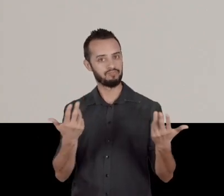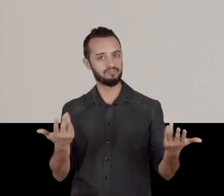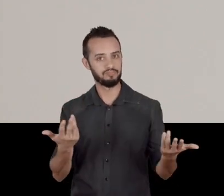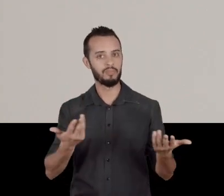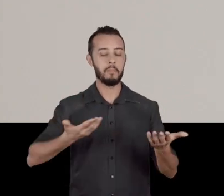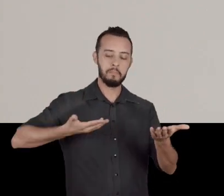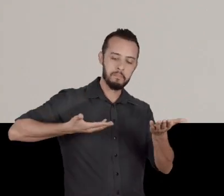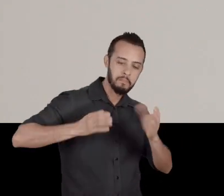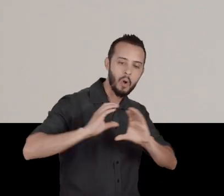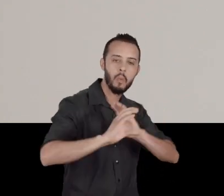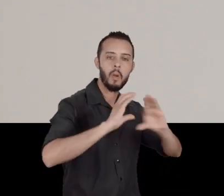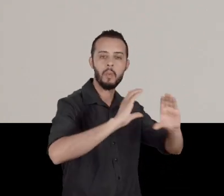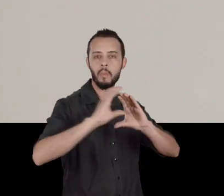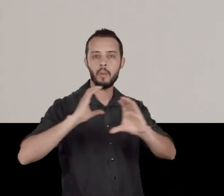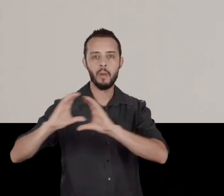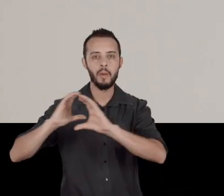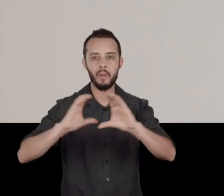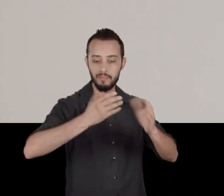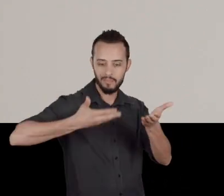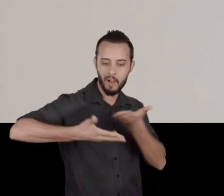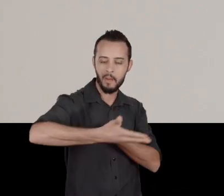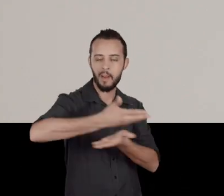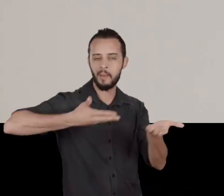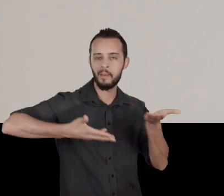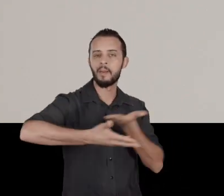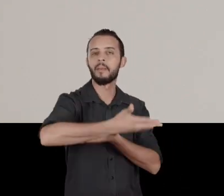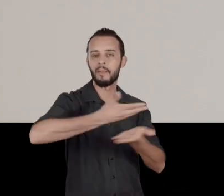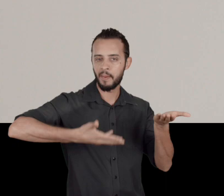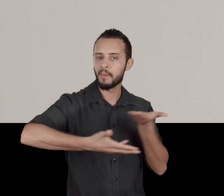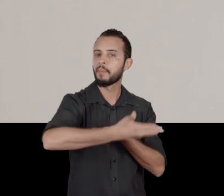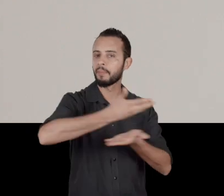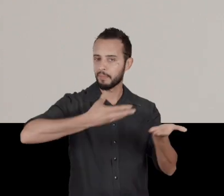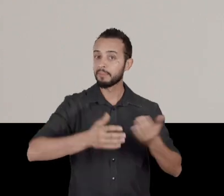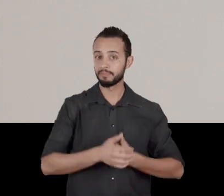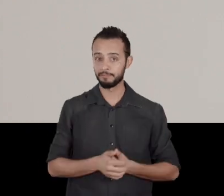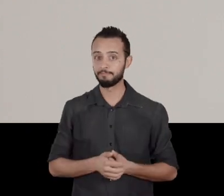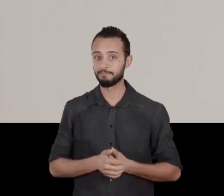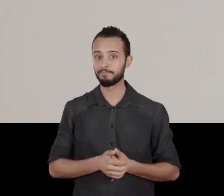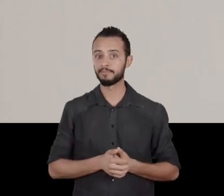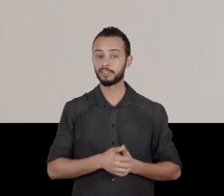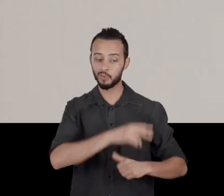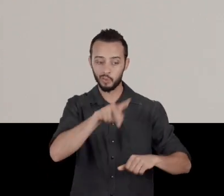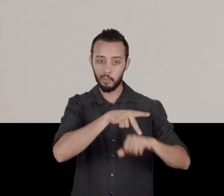They share something within this territory which sets them apart from outsiders.